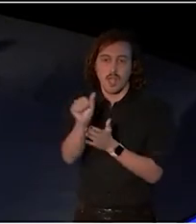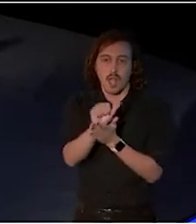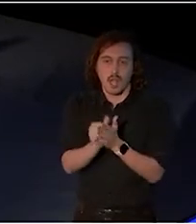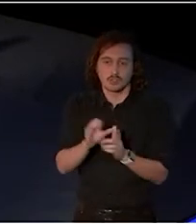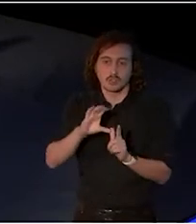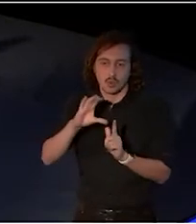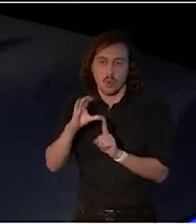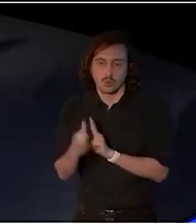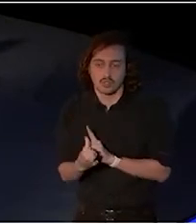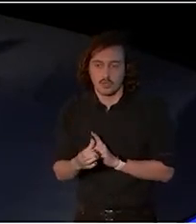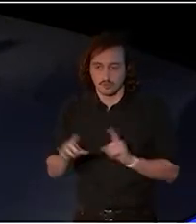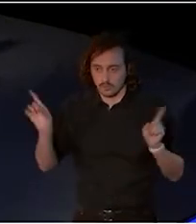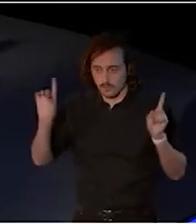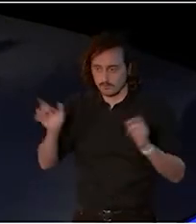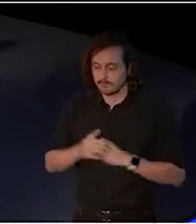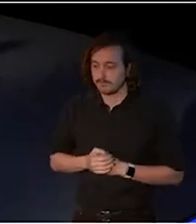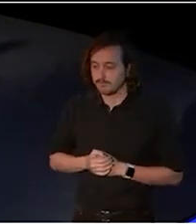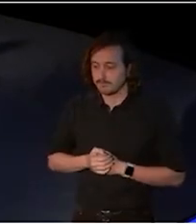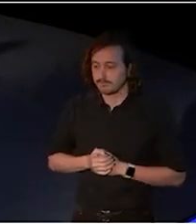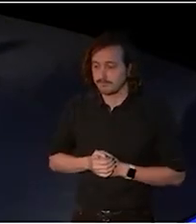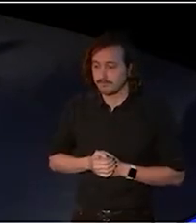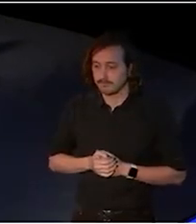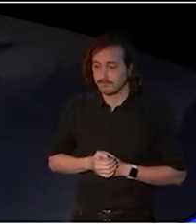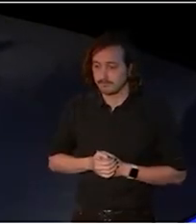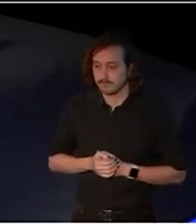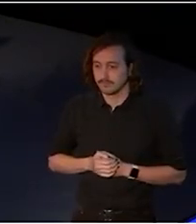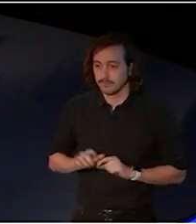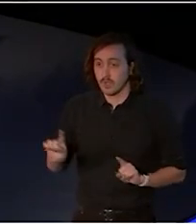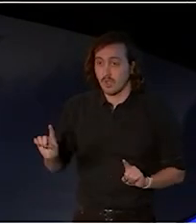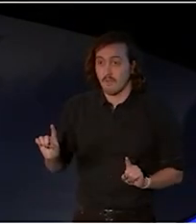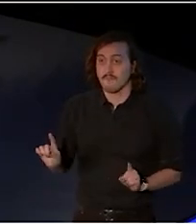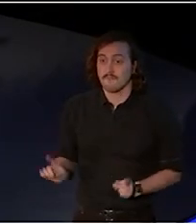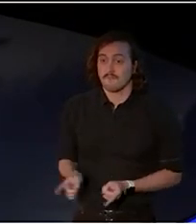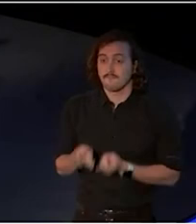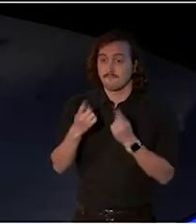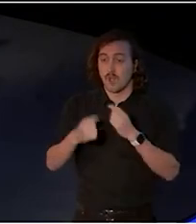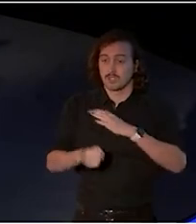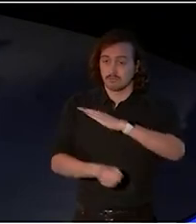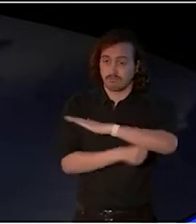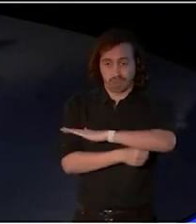The first pillar of this policy, First Nations First,